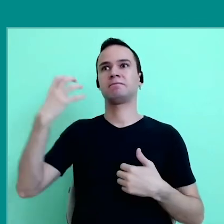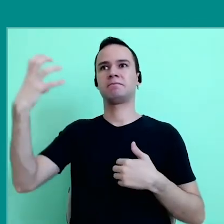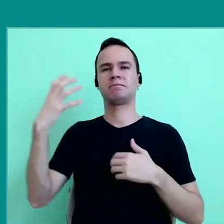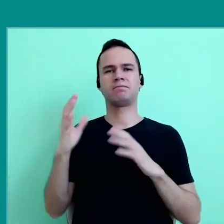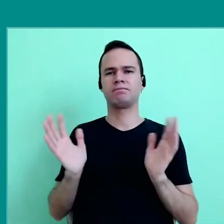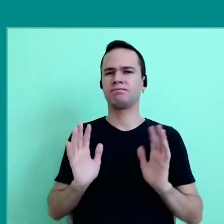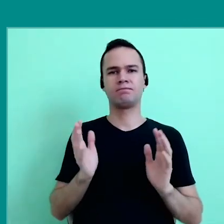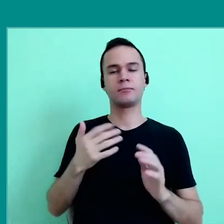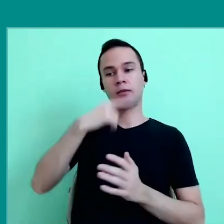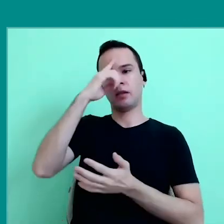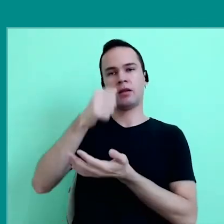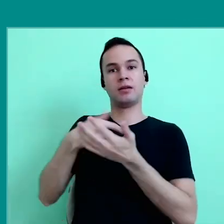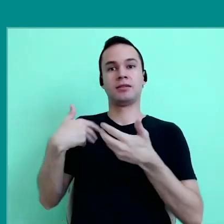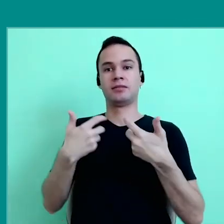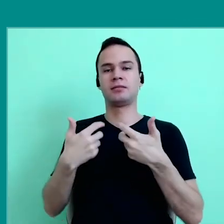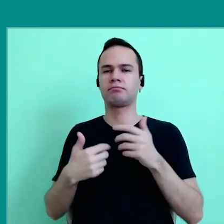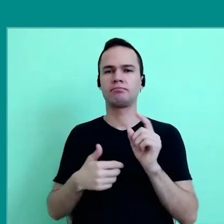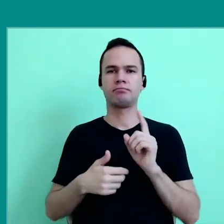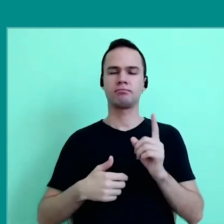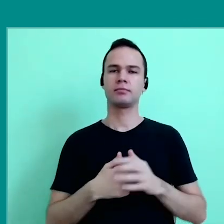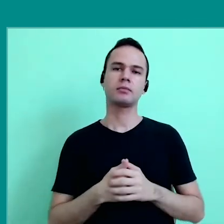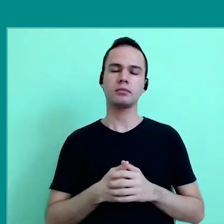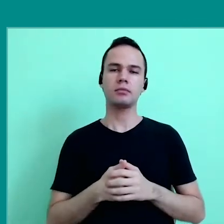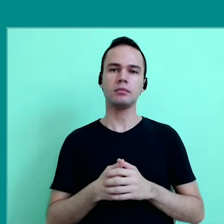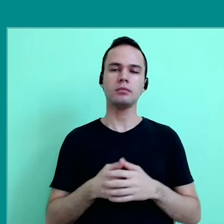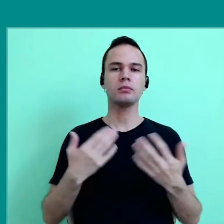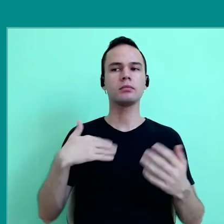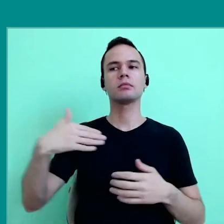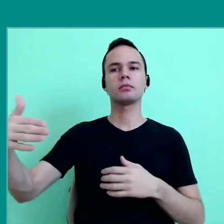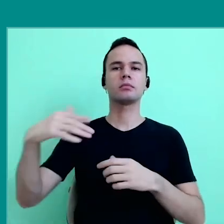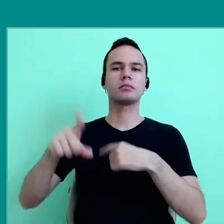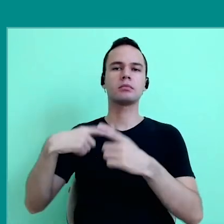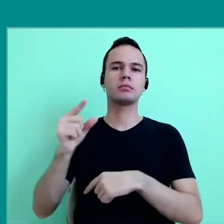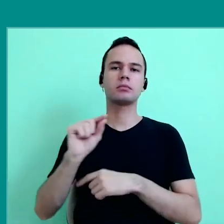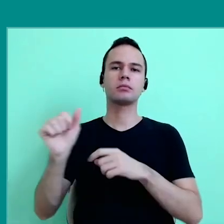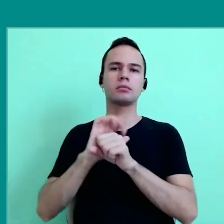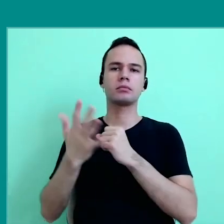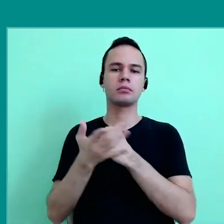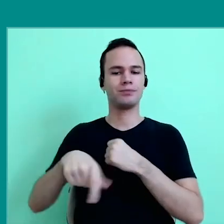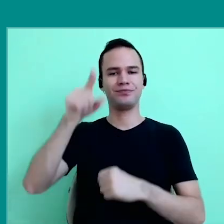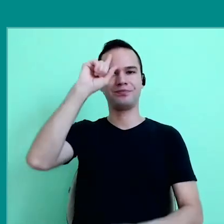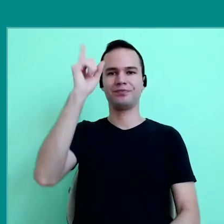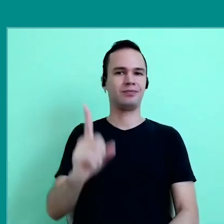reluctant to take risks, and that involves learning. What will come after the pandemic? The truth is, we don't know,